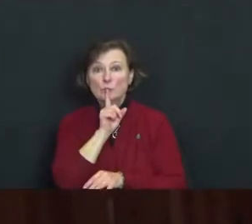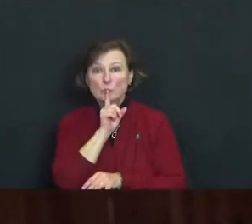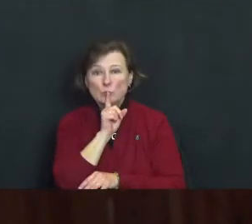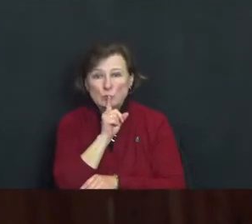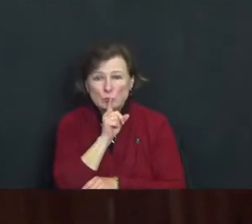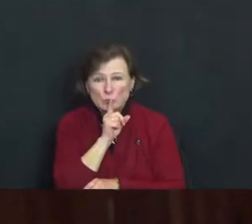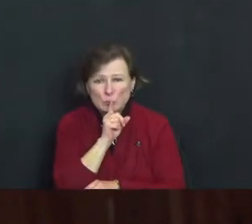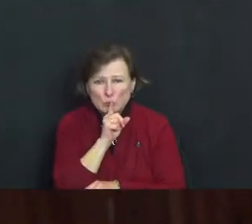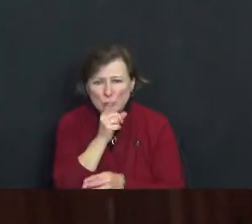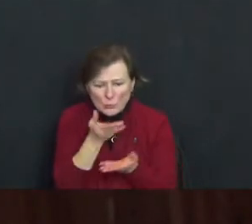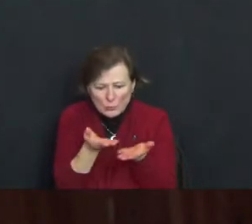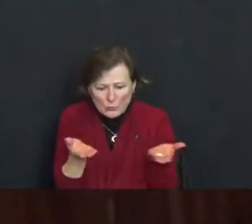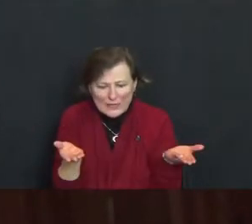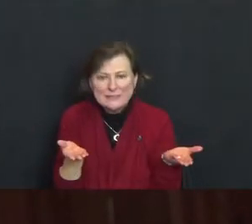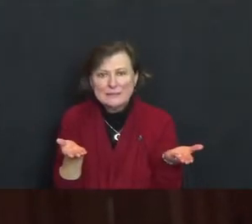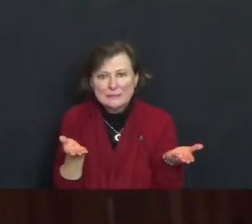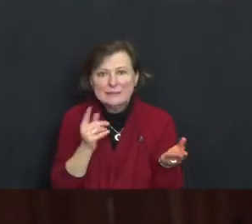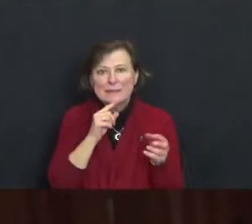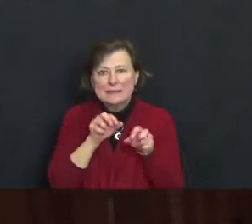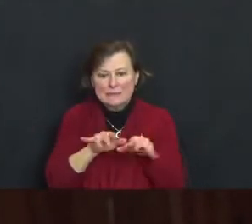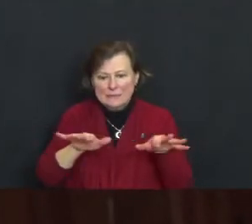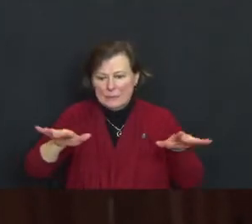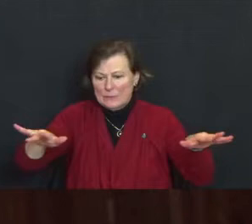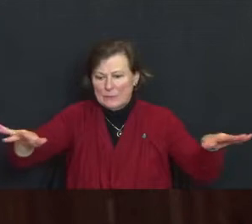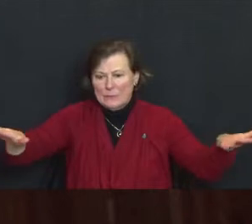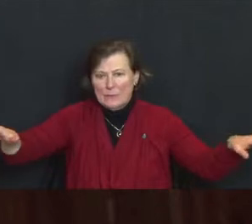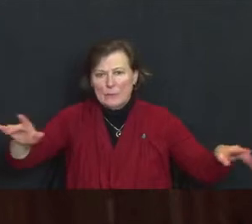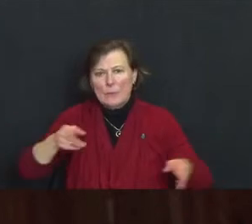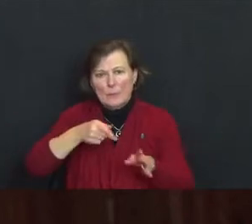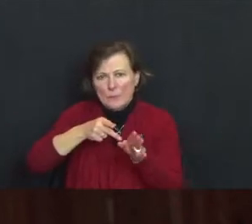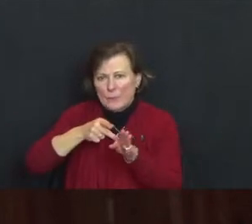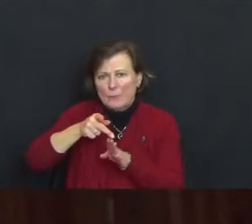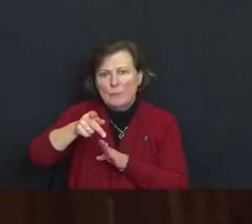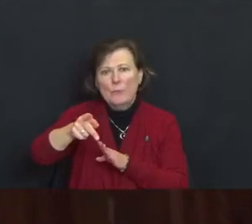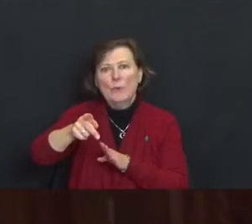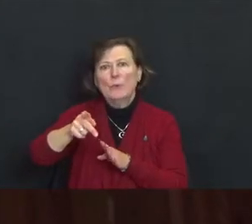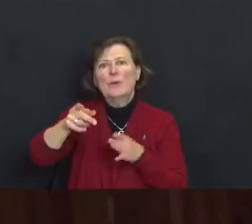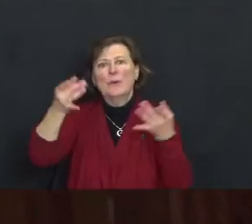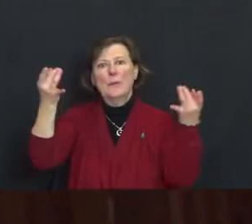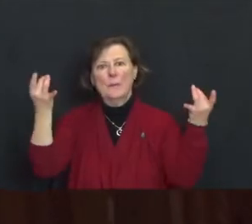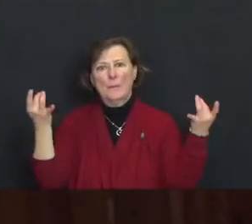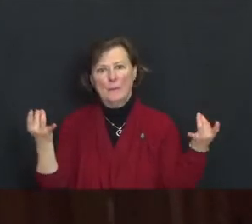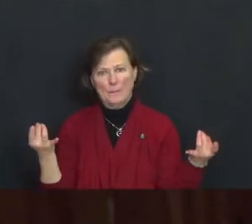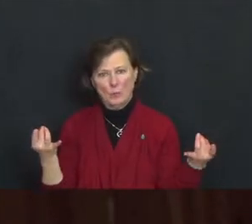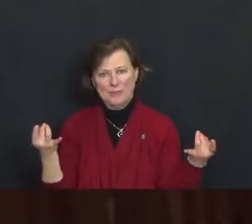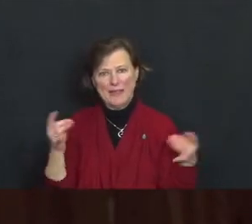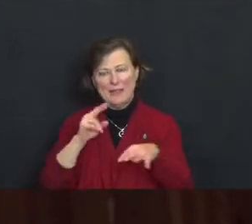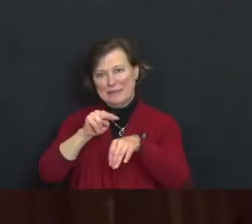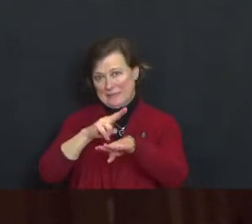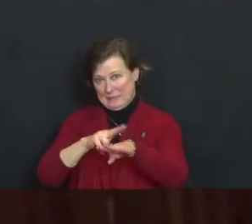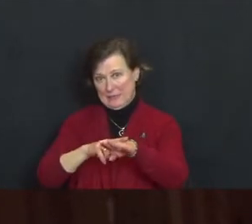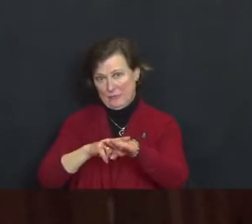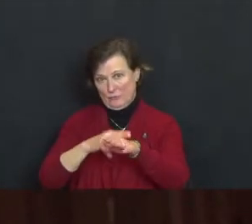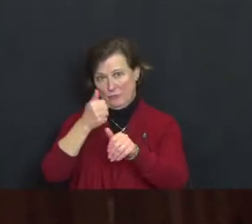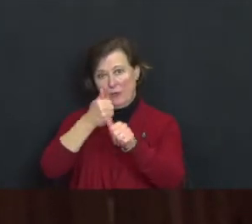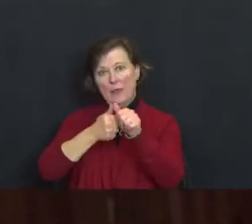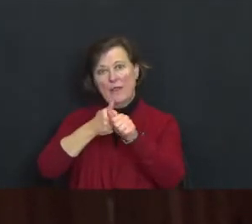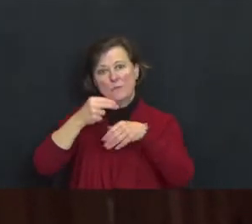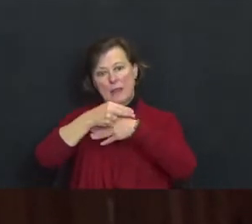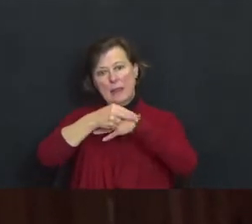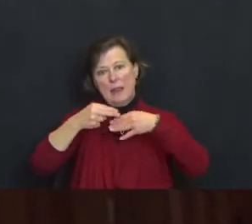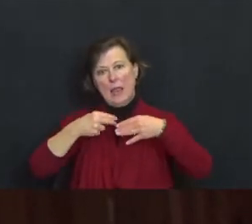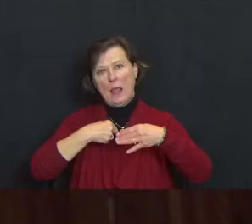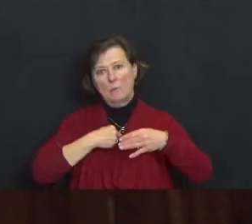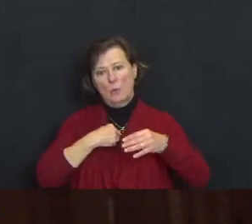is a seed of pure unstained Buddha nature, and every label we affix either upon our own